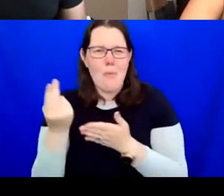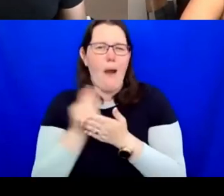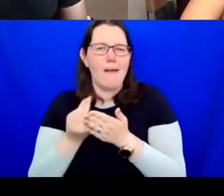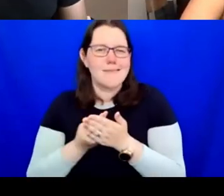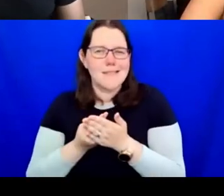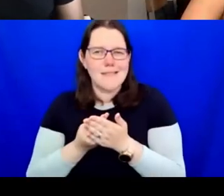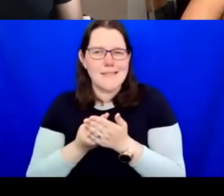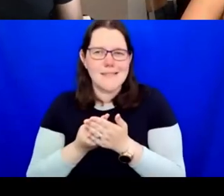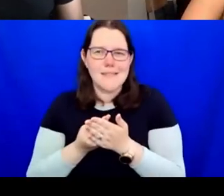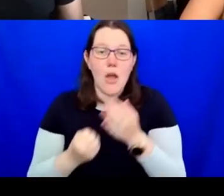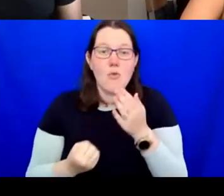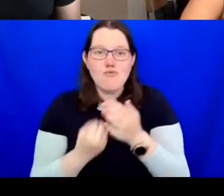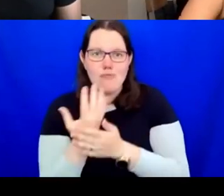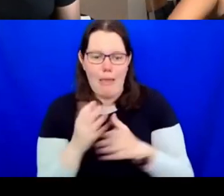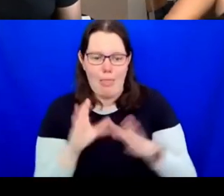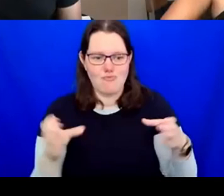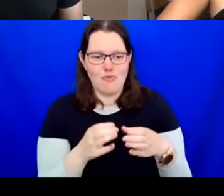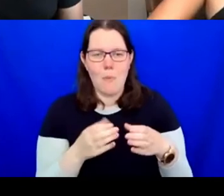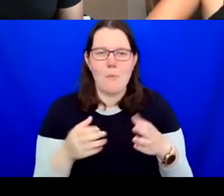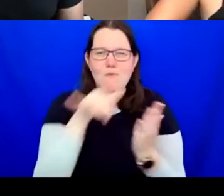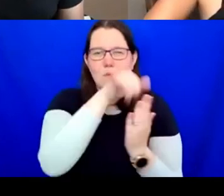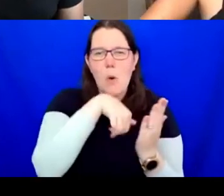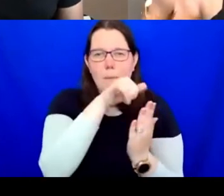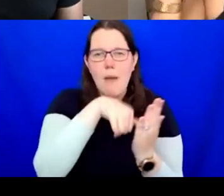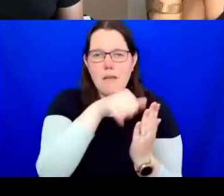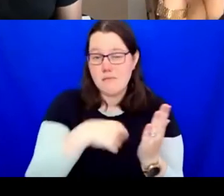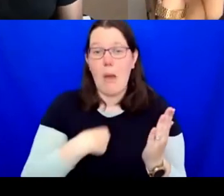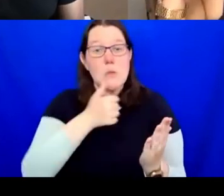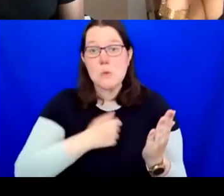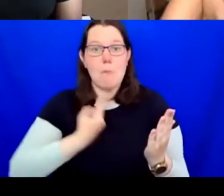It is fantastic. I use it myself. I encourage other artists to use it. It is essentially like